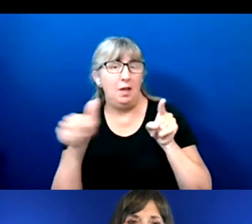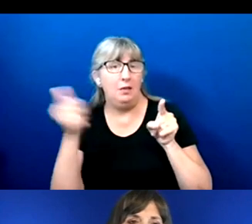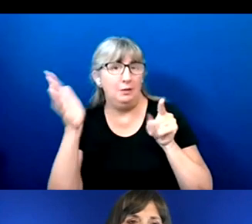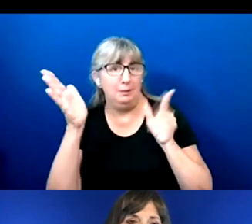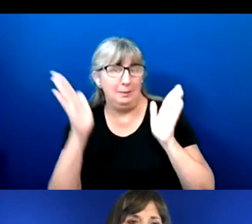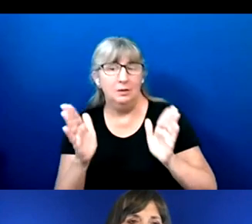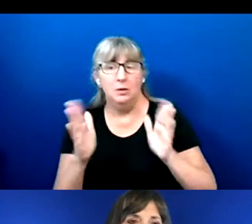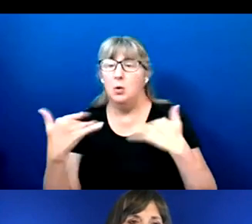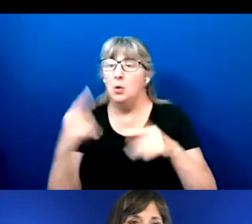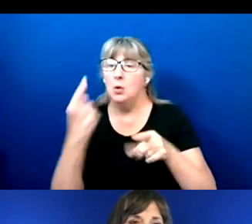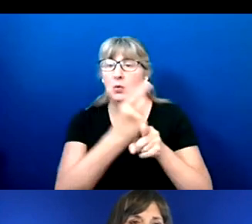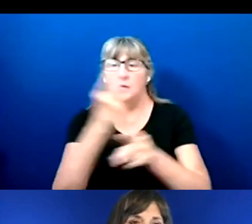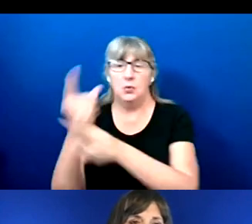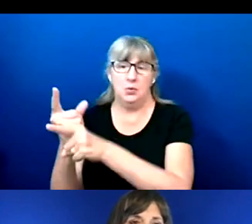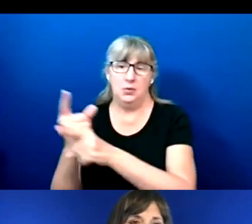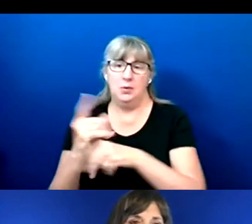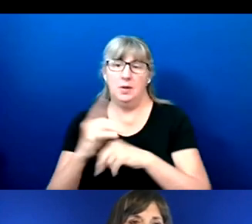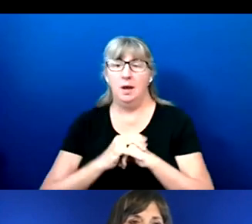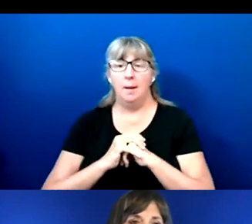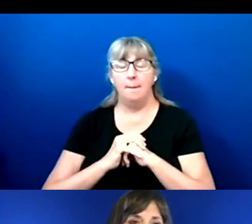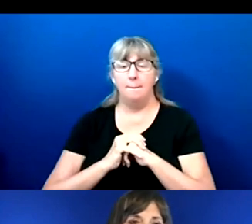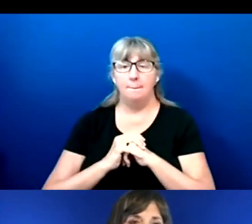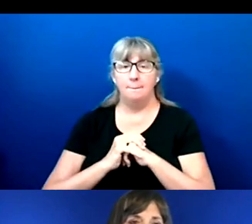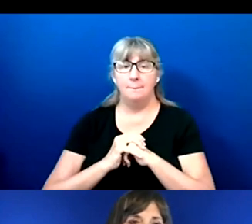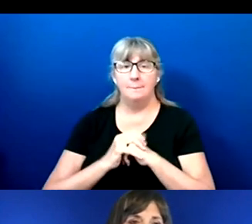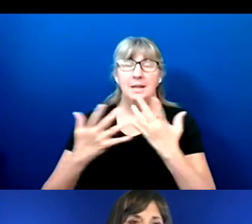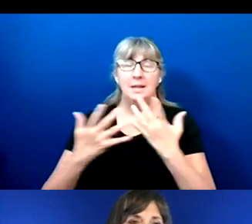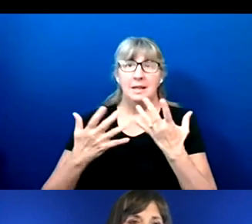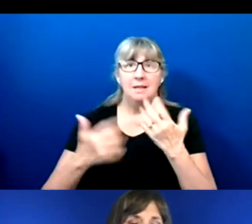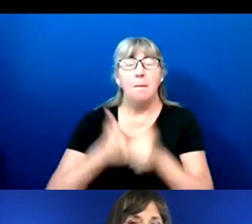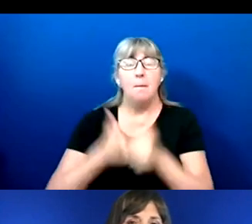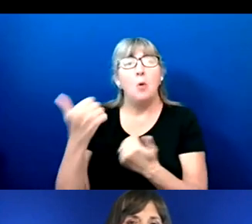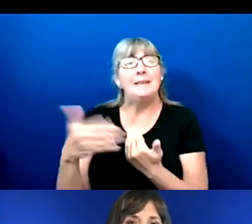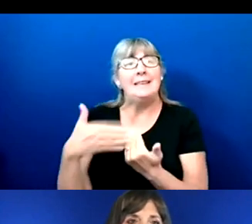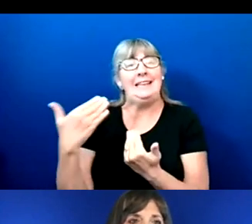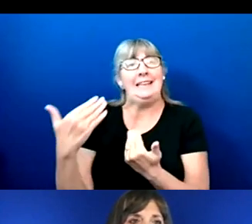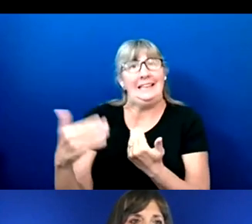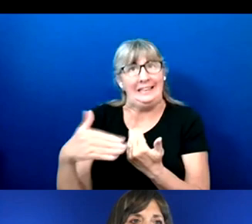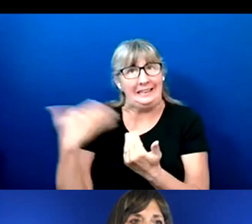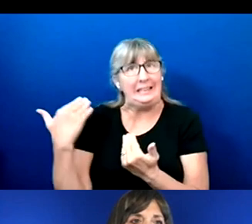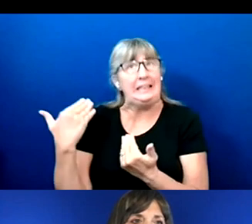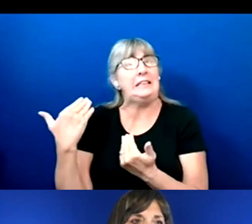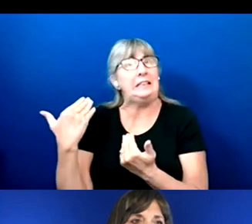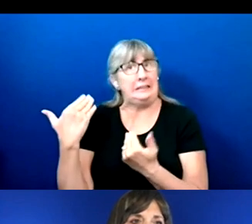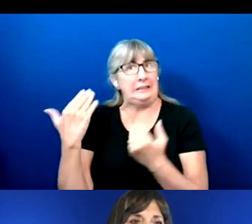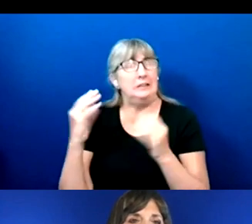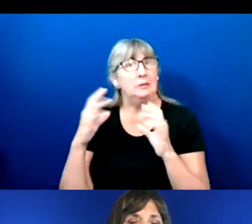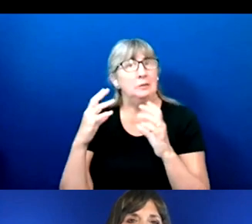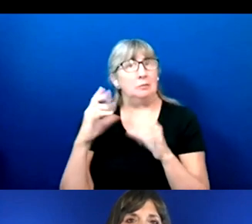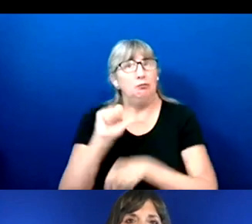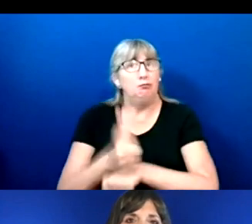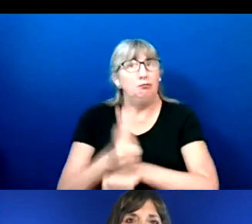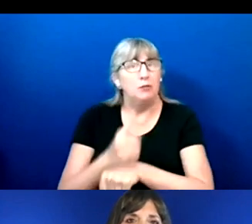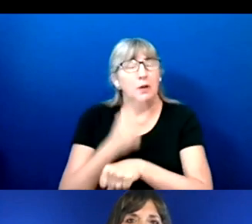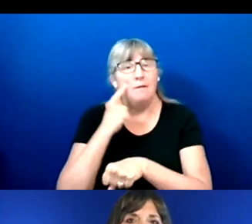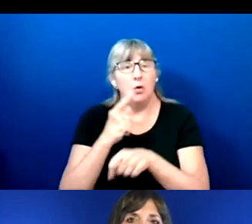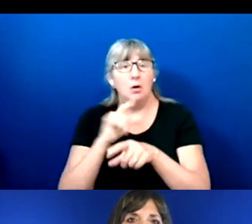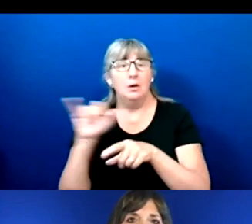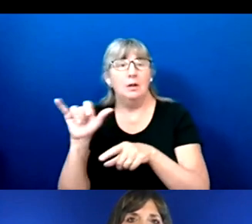The low-hanging fruit, I think, long the lines of what Ben was saying about inclusivity,